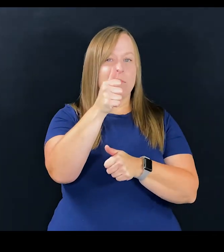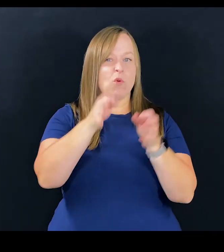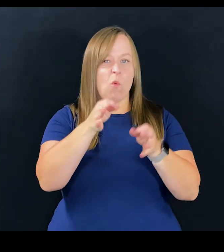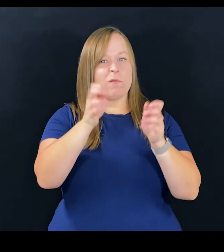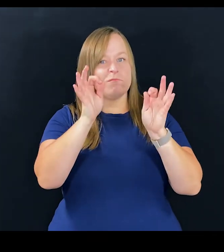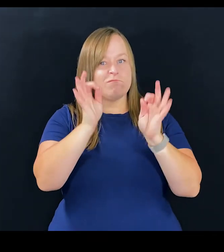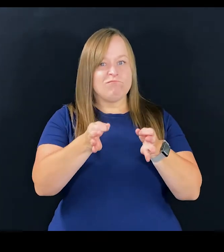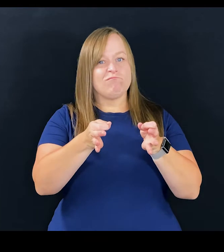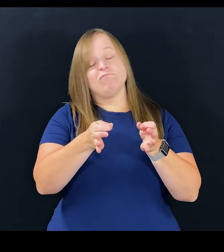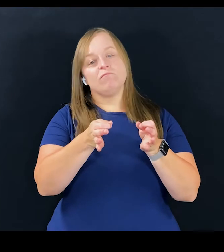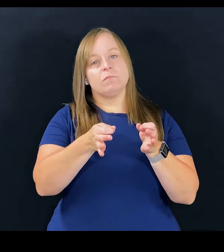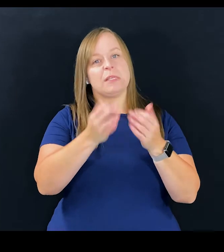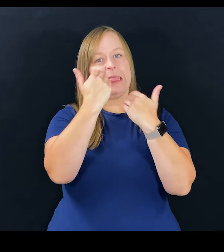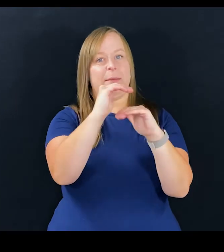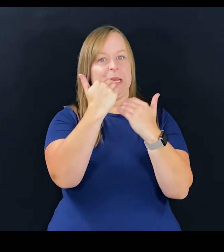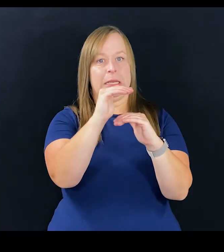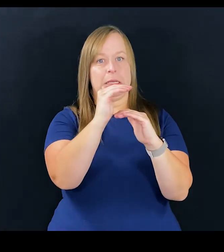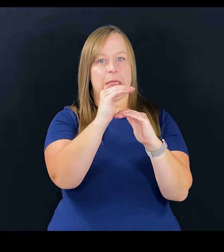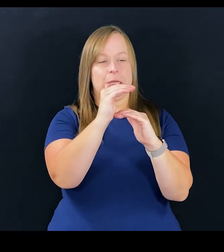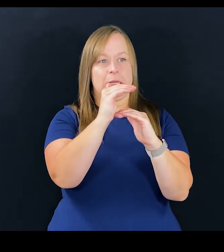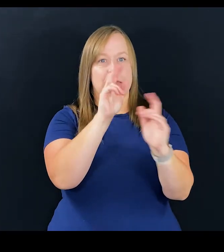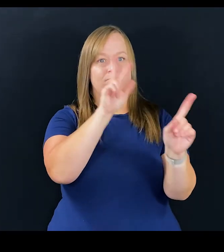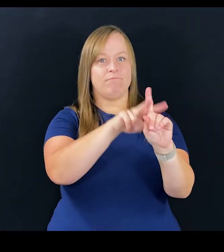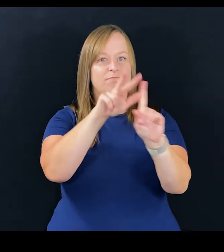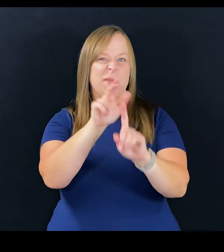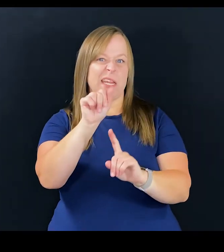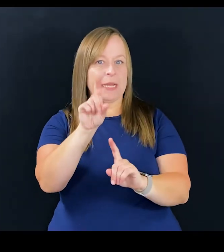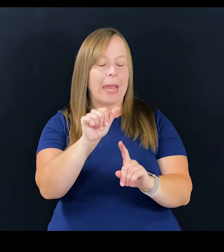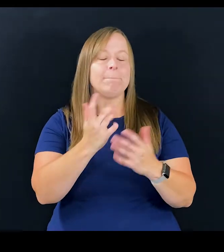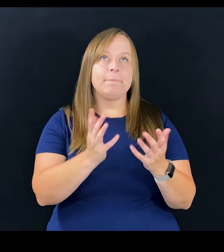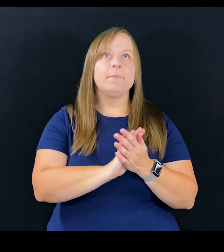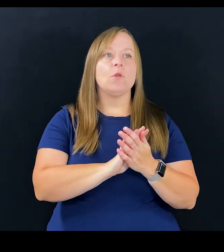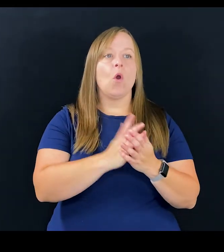that had been made that really limited the applicability of the ADA.